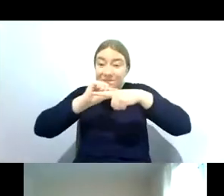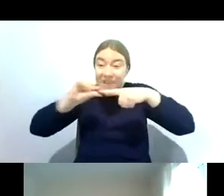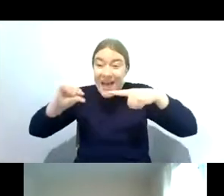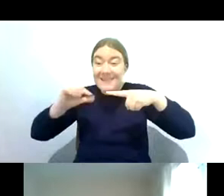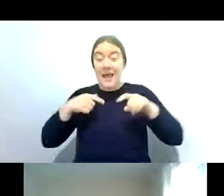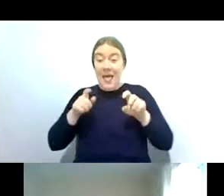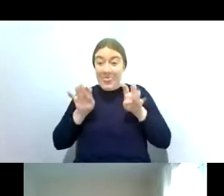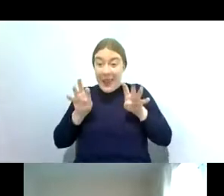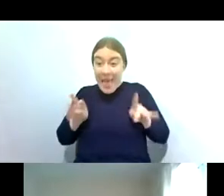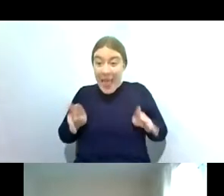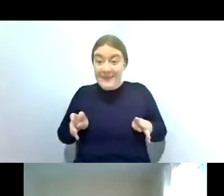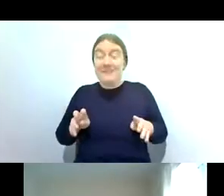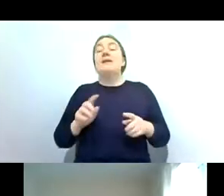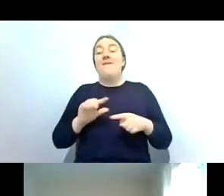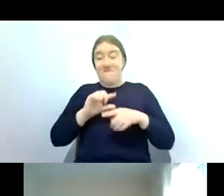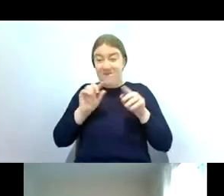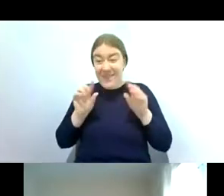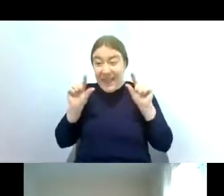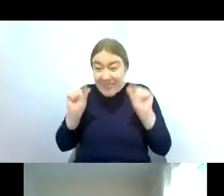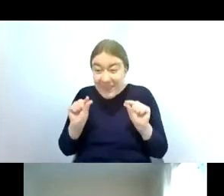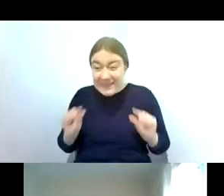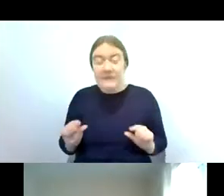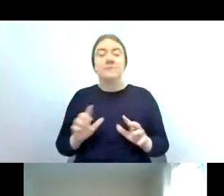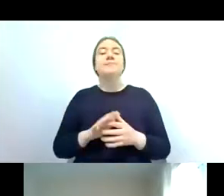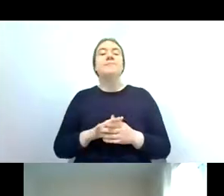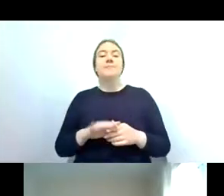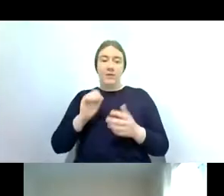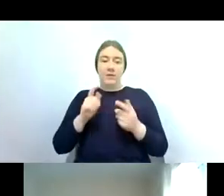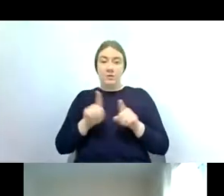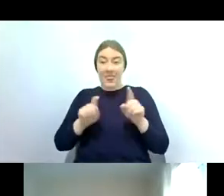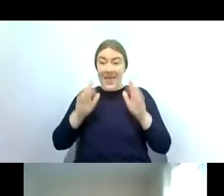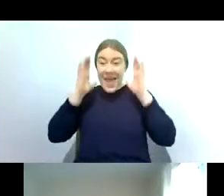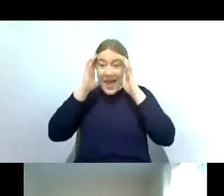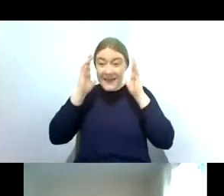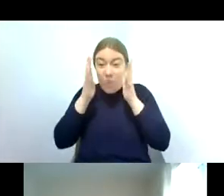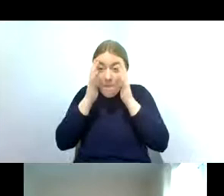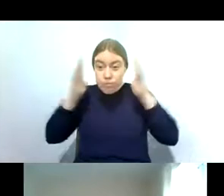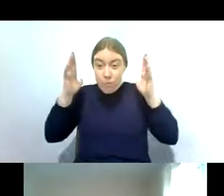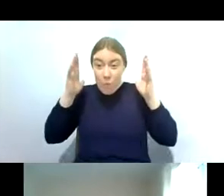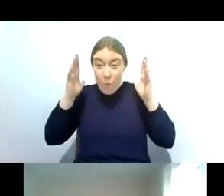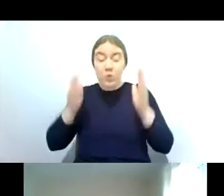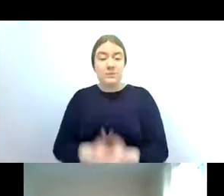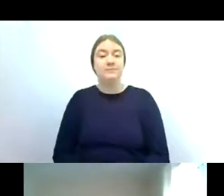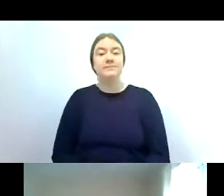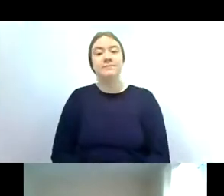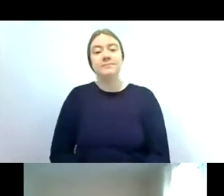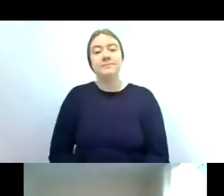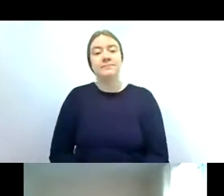name would suggest and they also have quite a broad head if you look at the abdomen you can